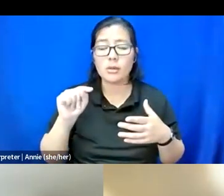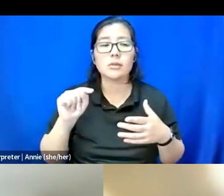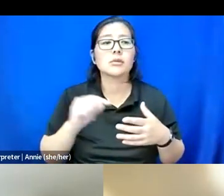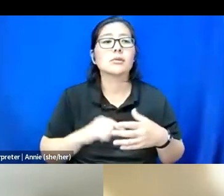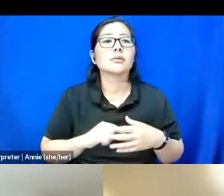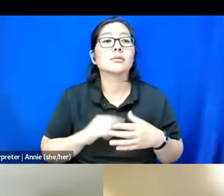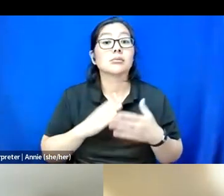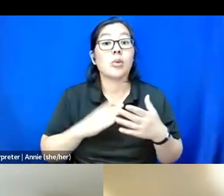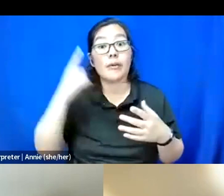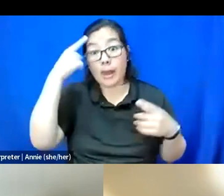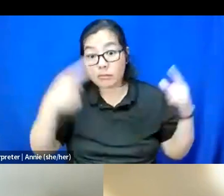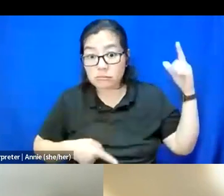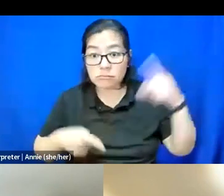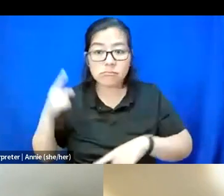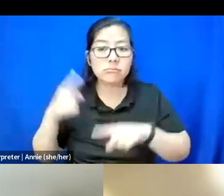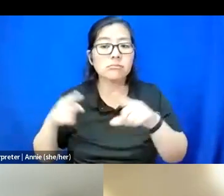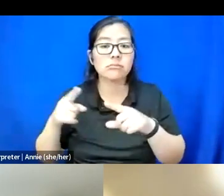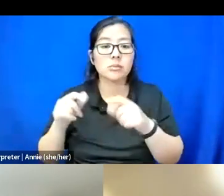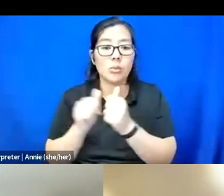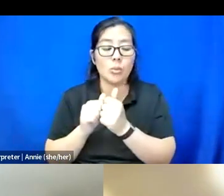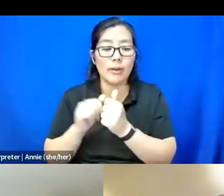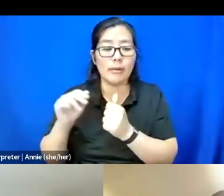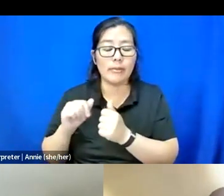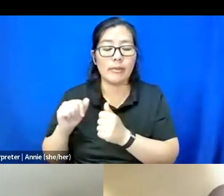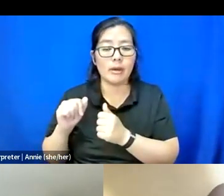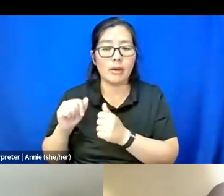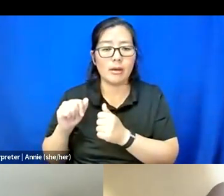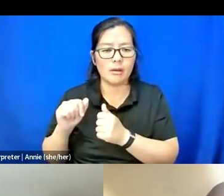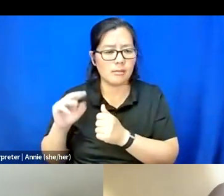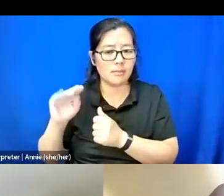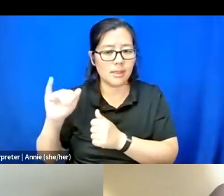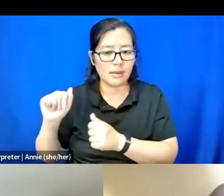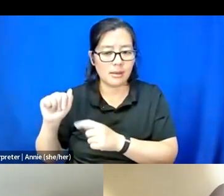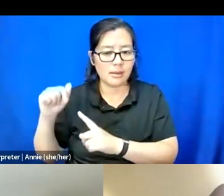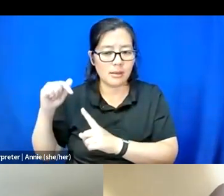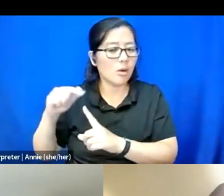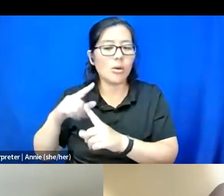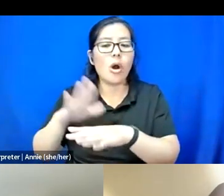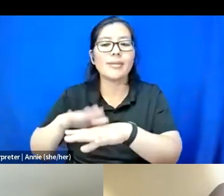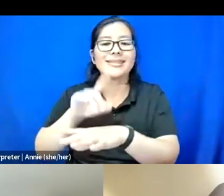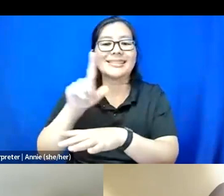working with Zee, I think that has been something that I've taken away from this process.